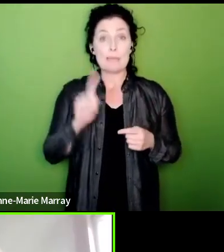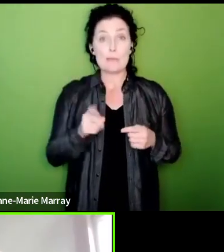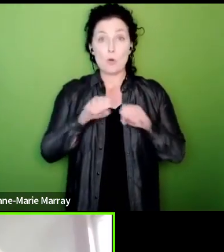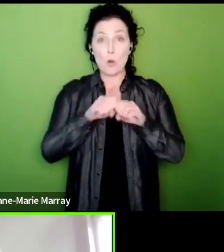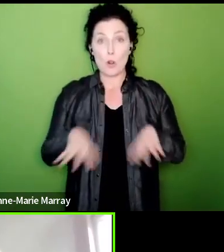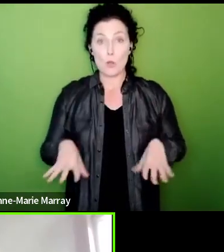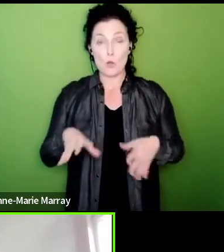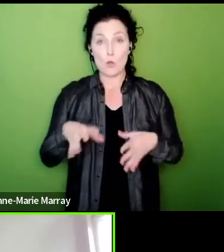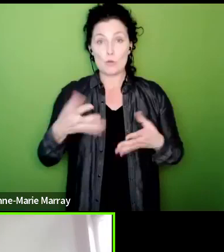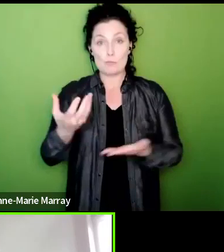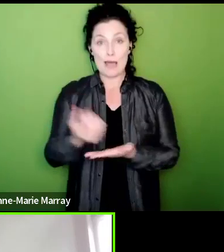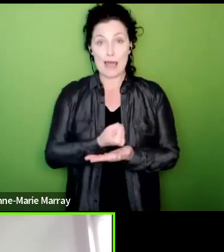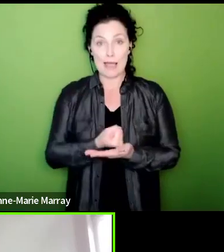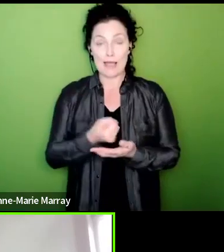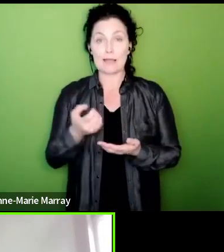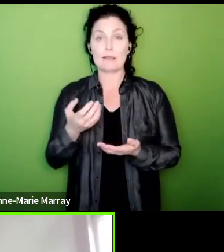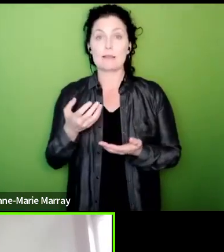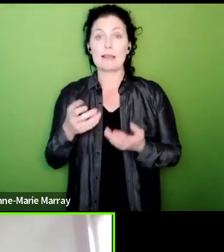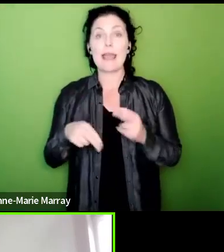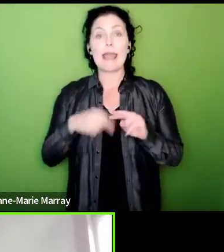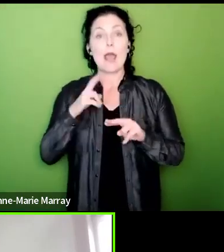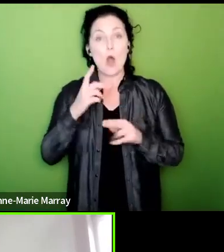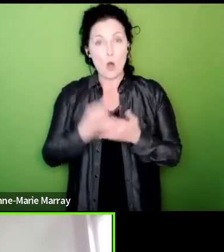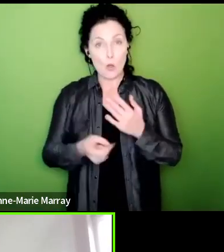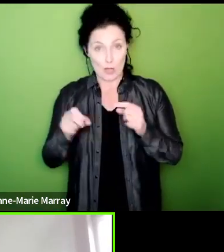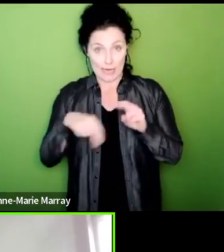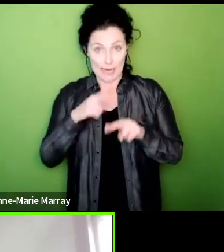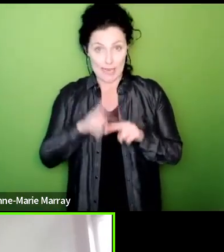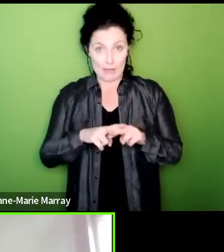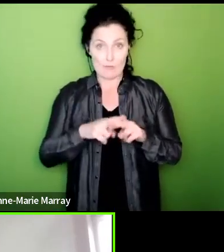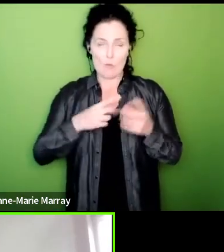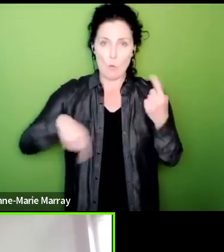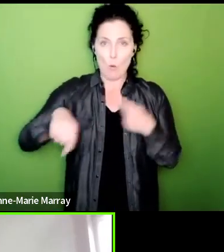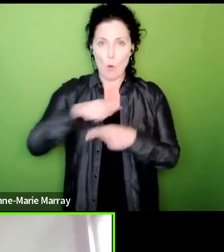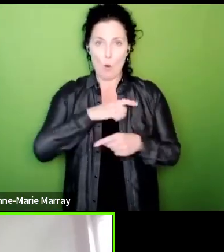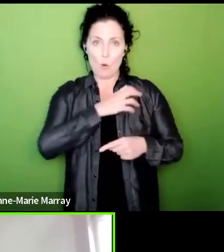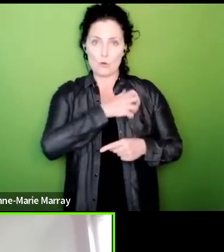I think gonna have a big effect particularly because with other unions but people maybe ask